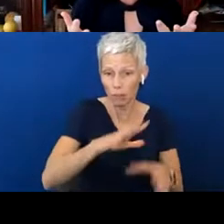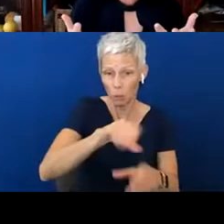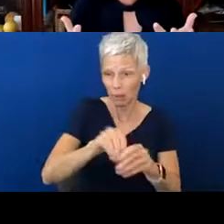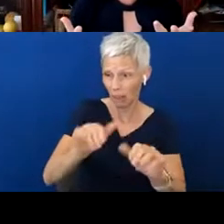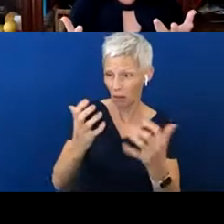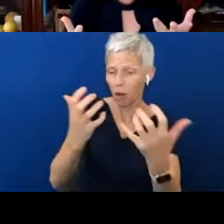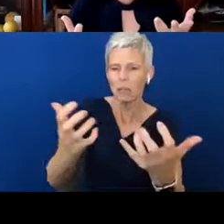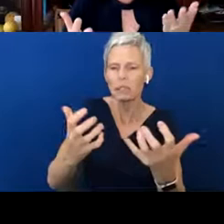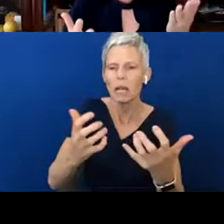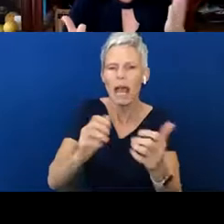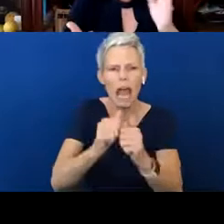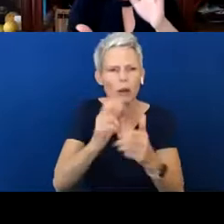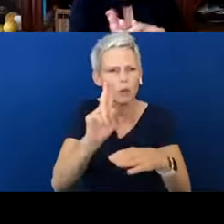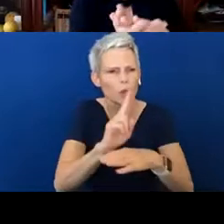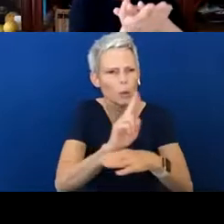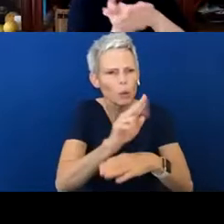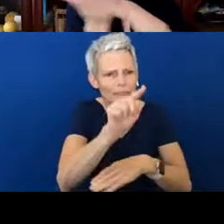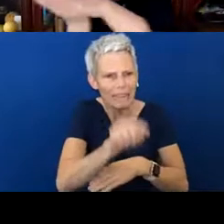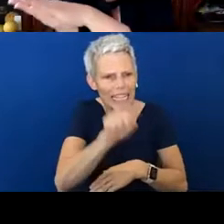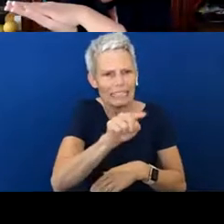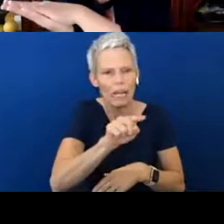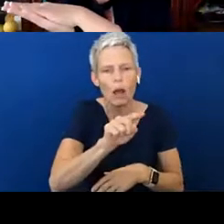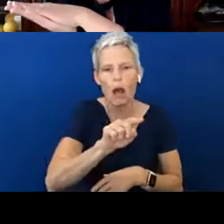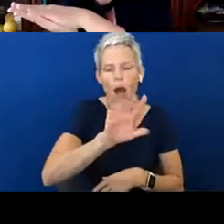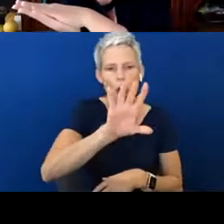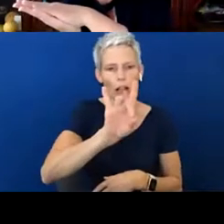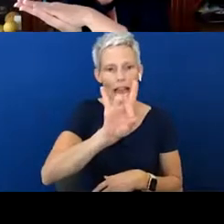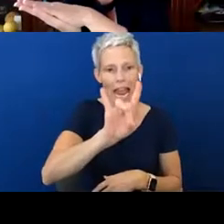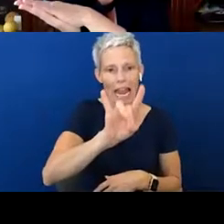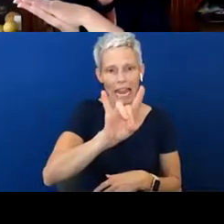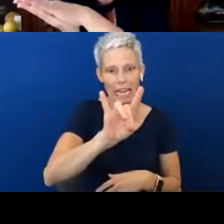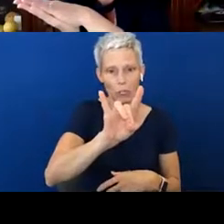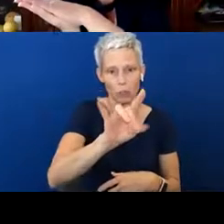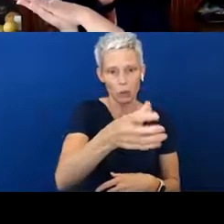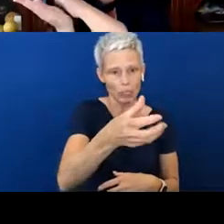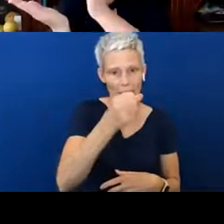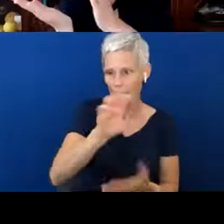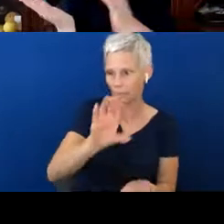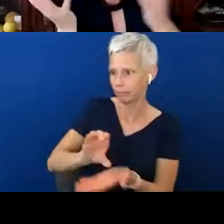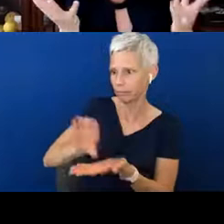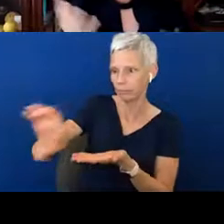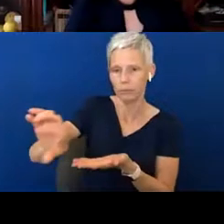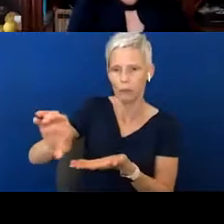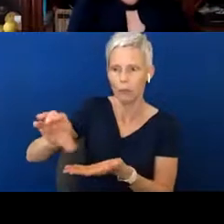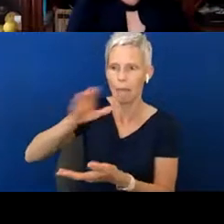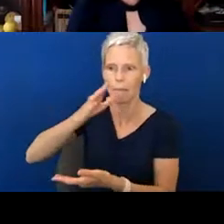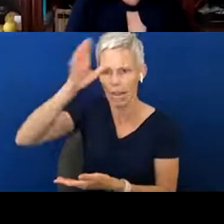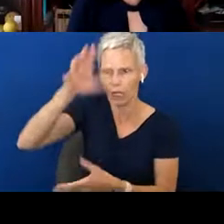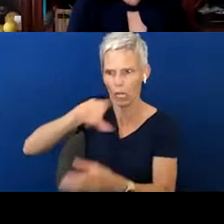I wouldn't recommend take all eight in a packet and hand it over to that parent and say, “Okay, look at these. Let's incorporate all of these.” But maybe on one visit,